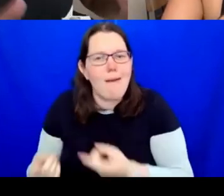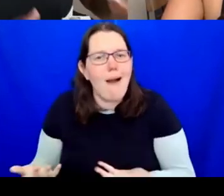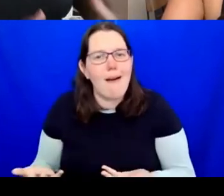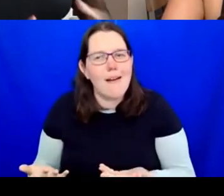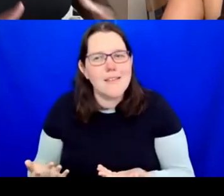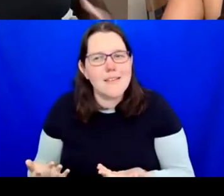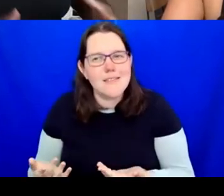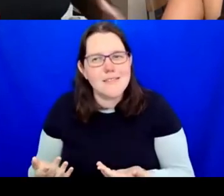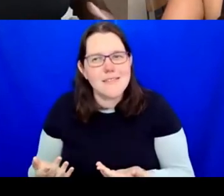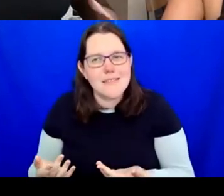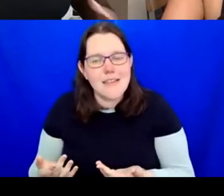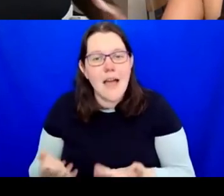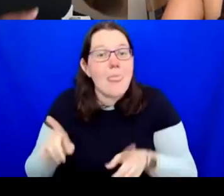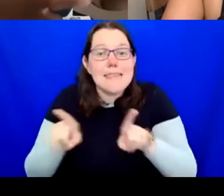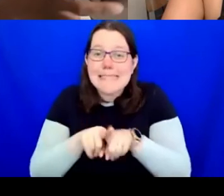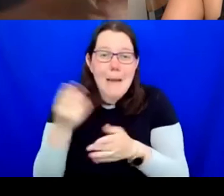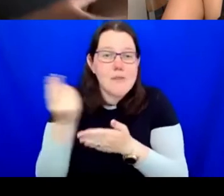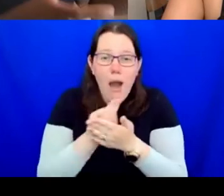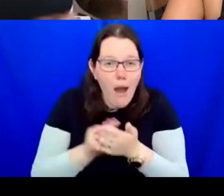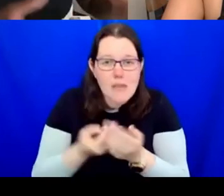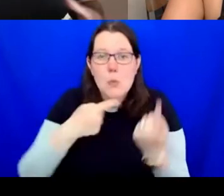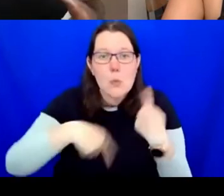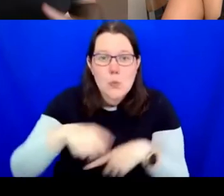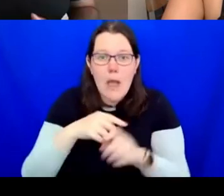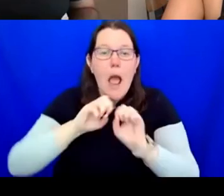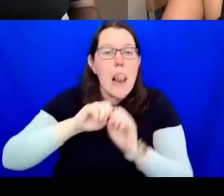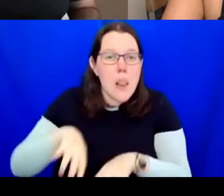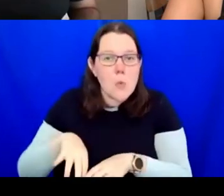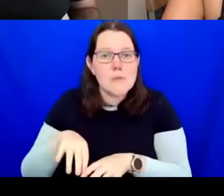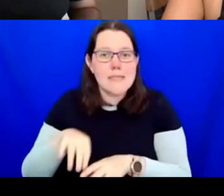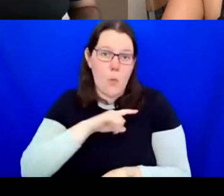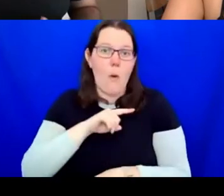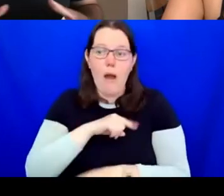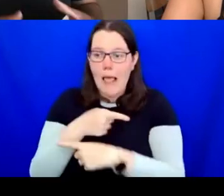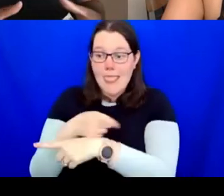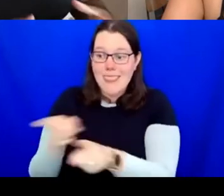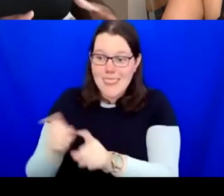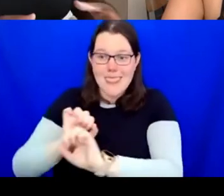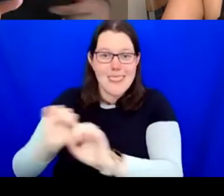all losing out culturally because some voices aren't being heard and that's a real problem. It